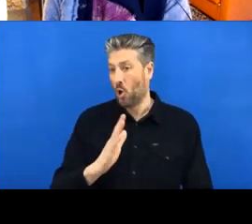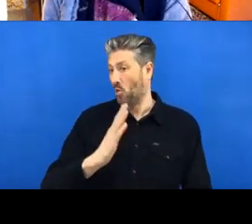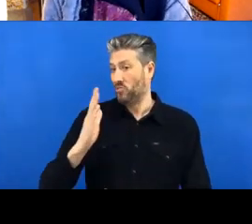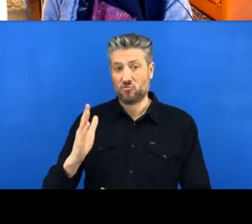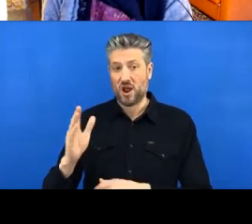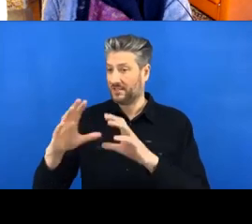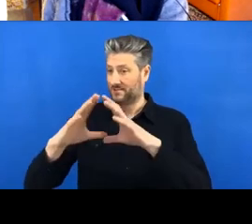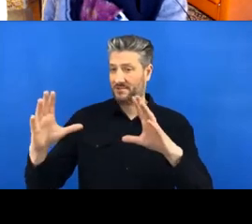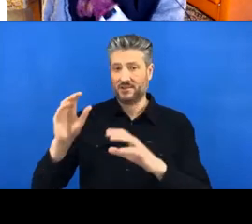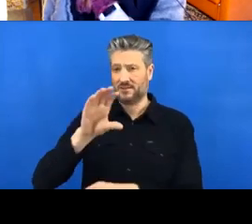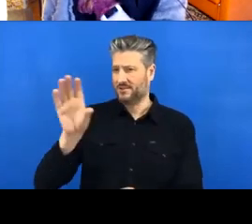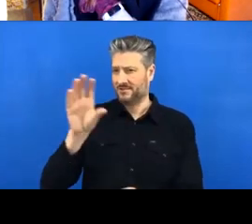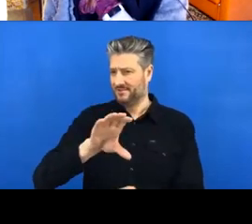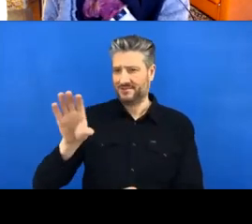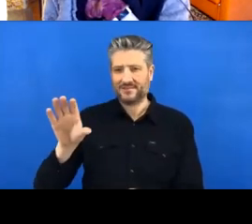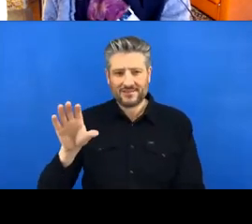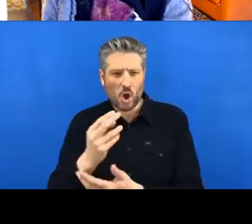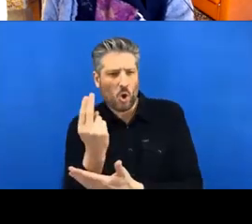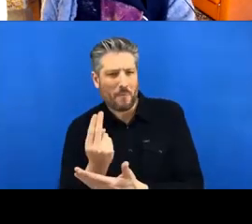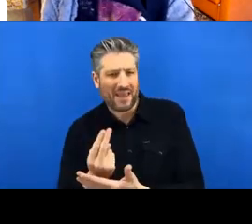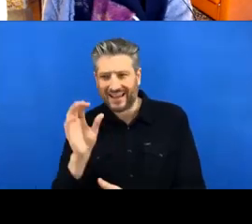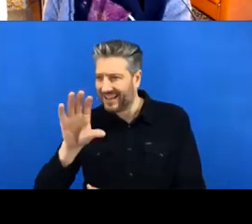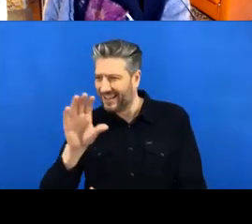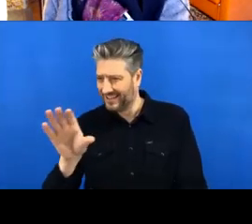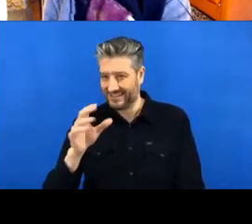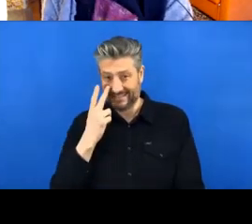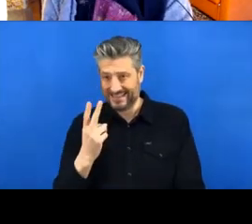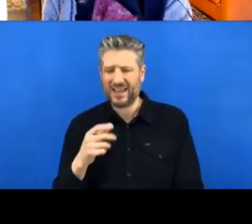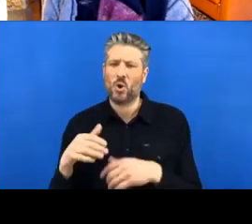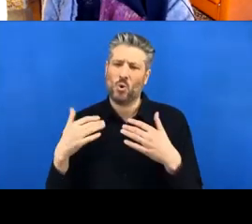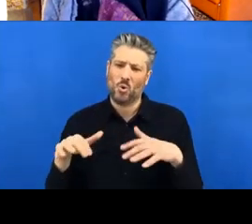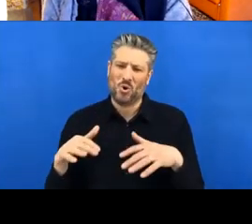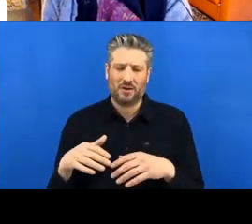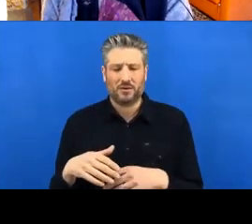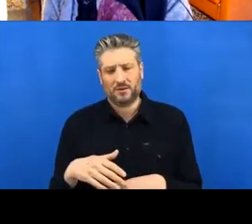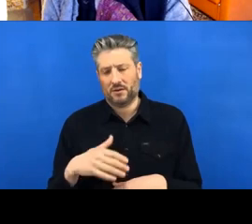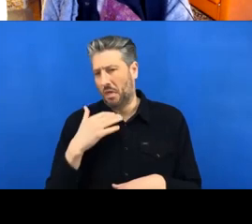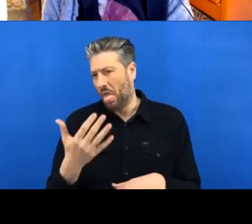of horrible file names if you're not using version control! Or you end up with a